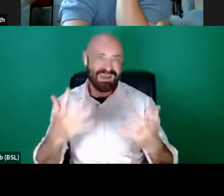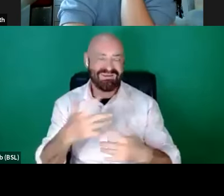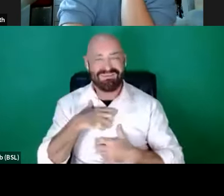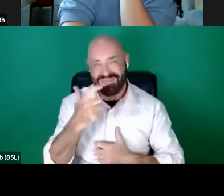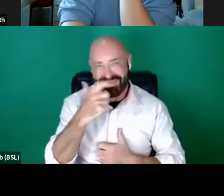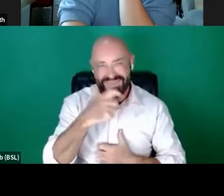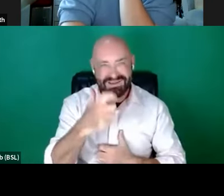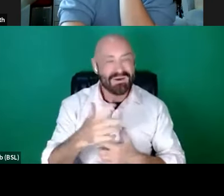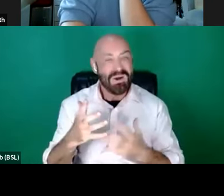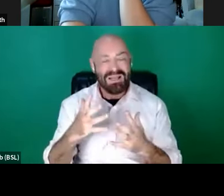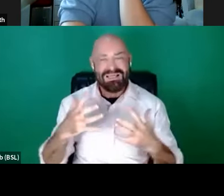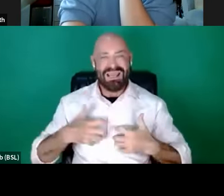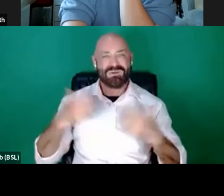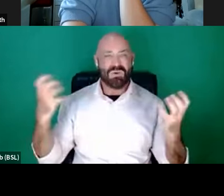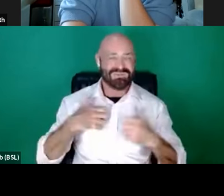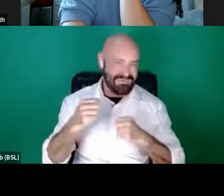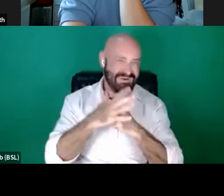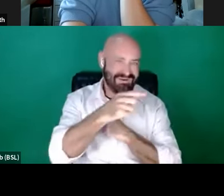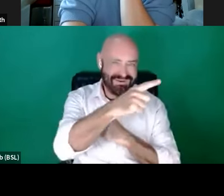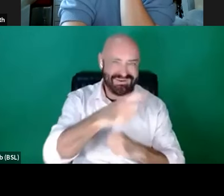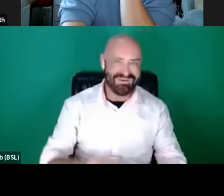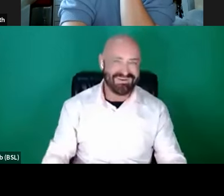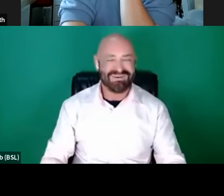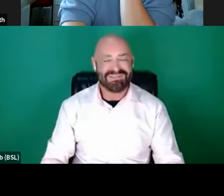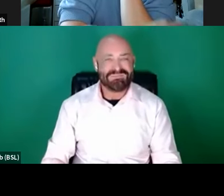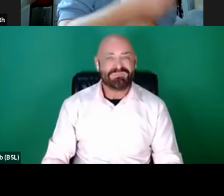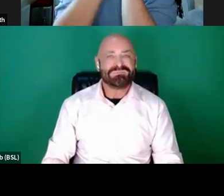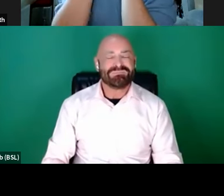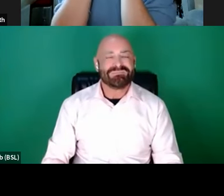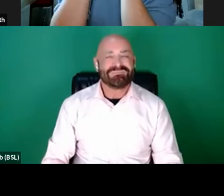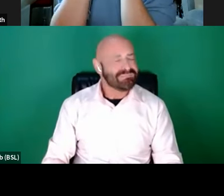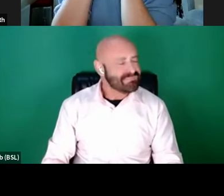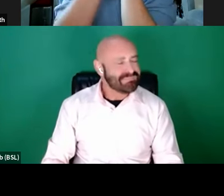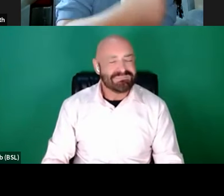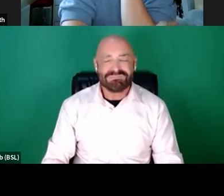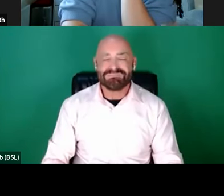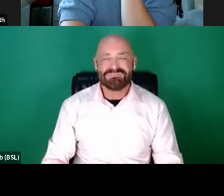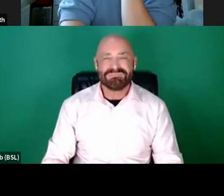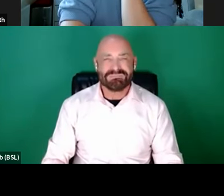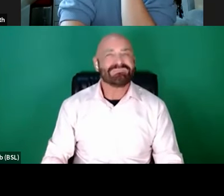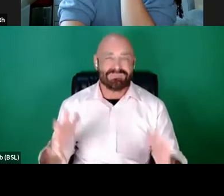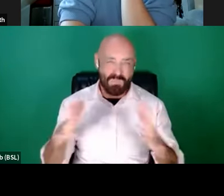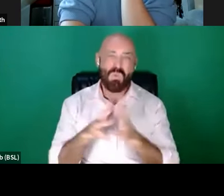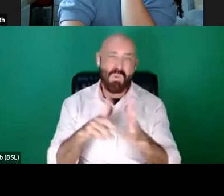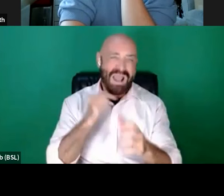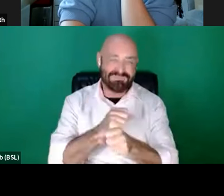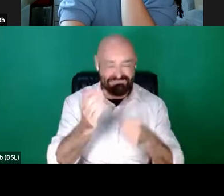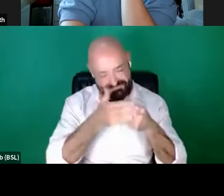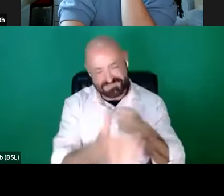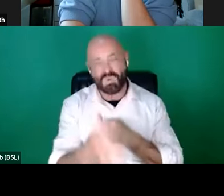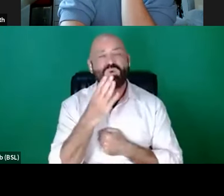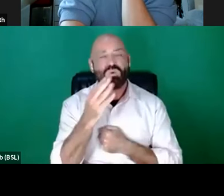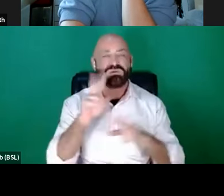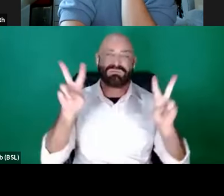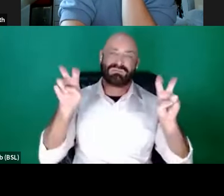when I say to my wife, "I'm going out with the WAGs", it really annoys her!